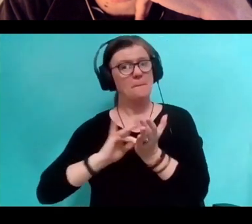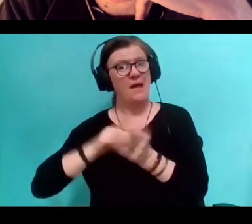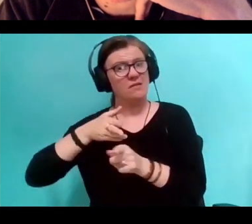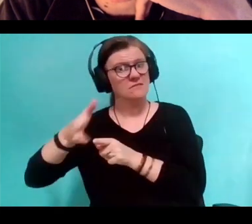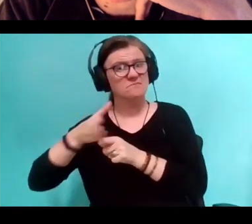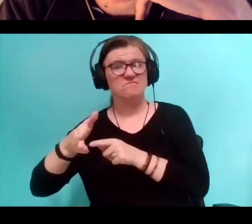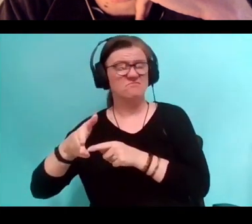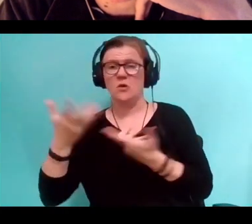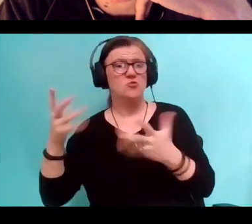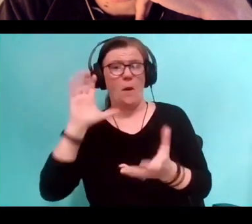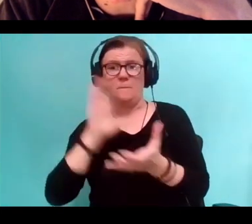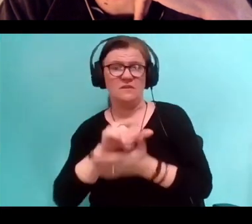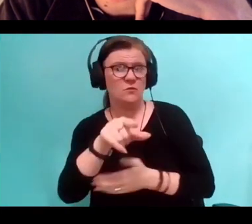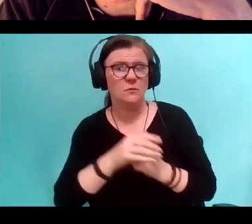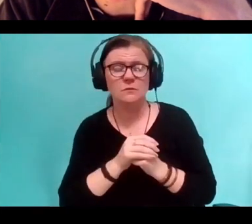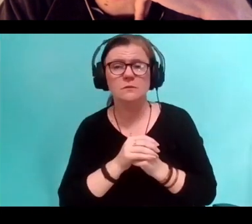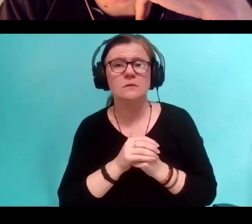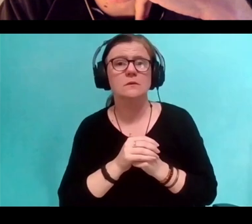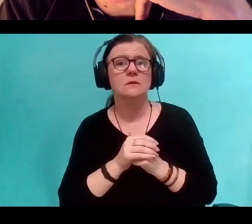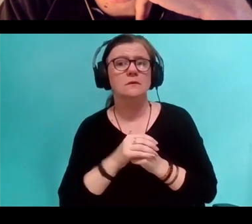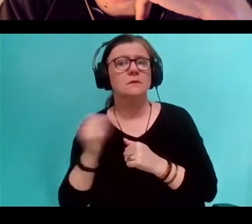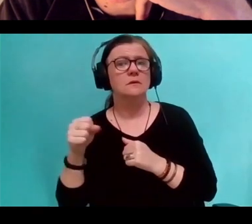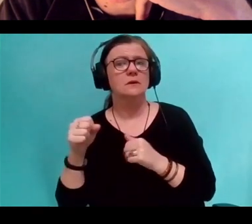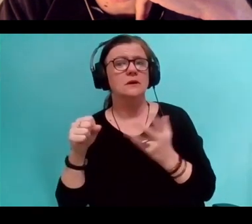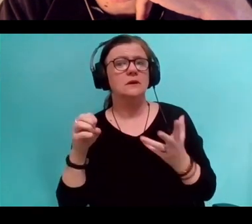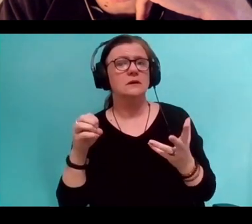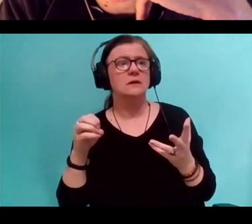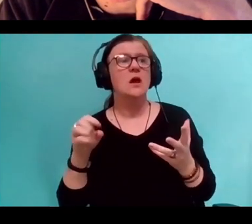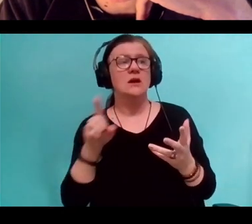and in especially atypical.